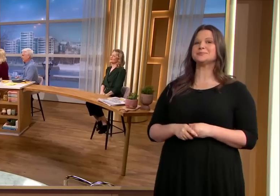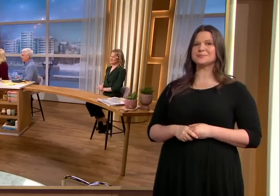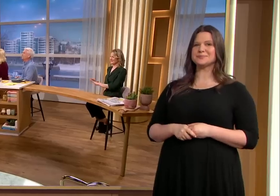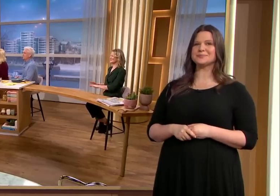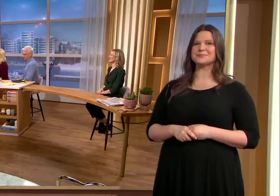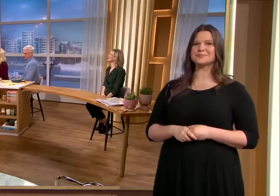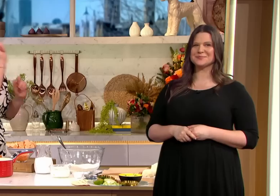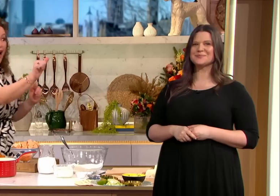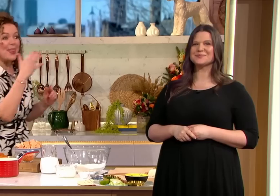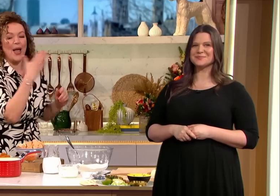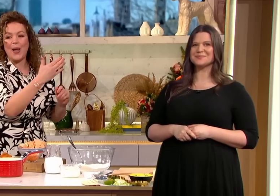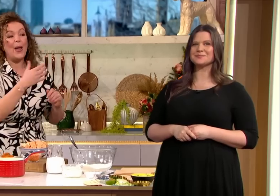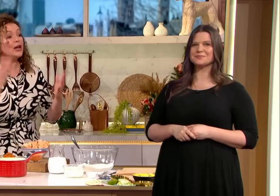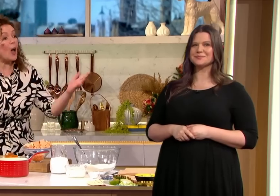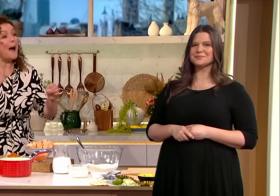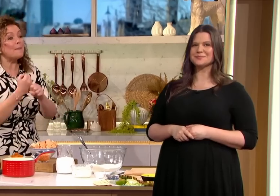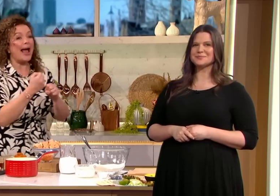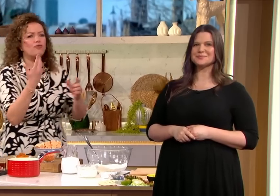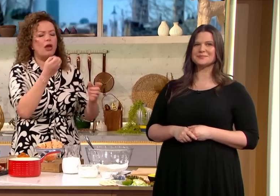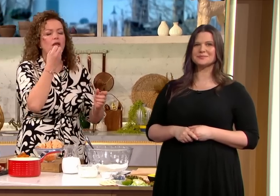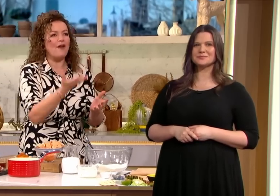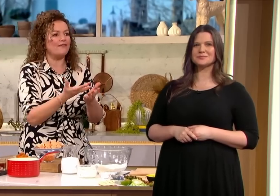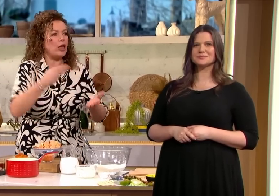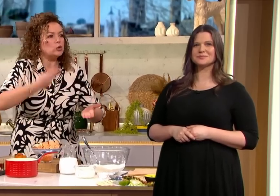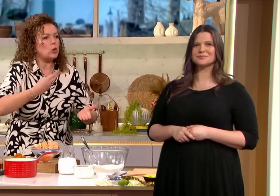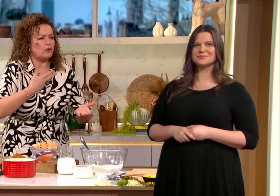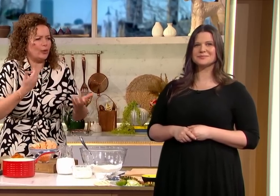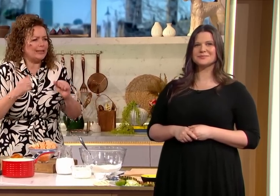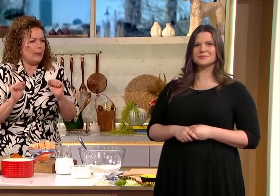all over the place so yeah if you need to get my attention do so visually thank you I'm going to be